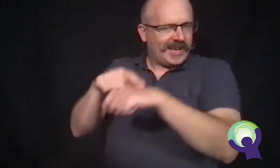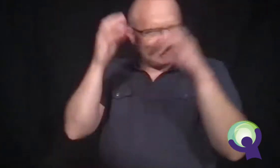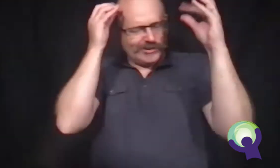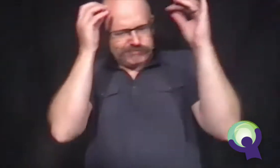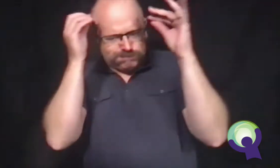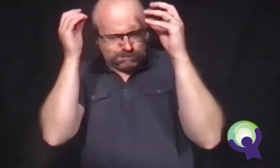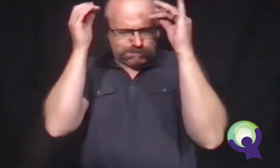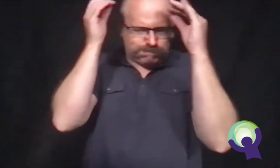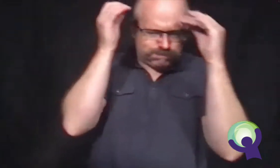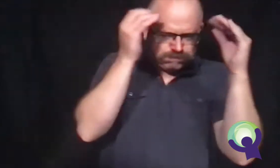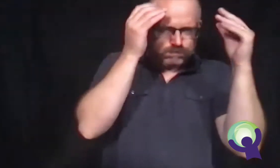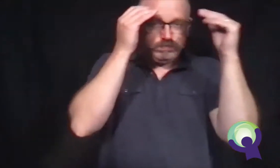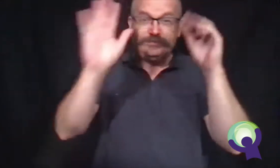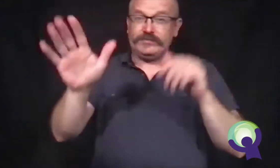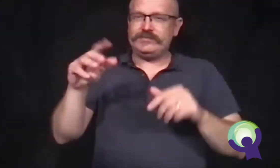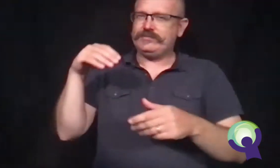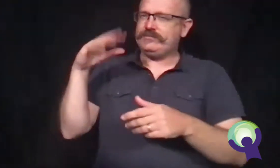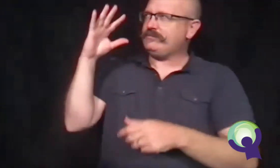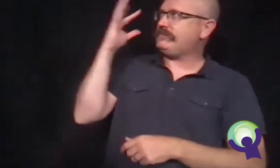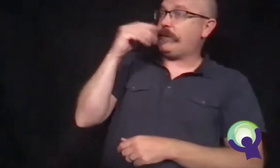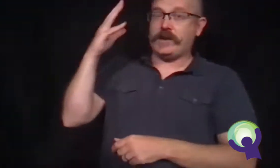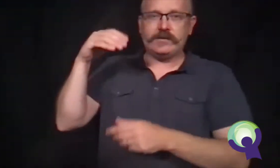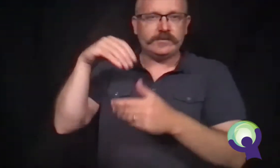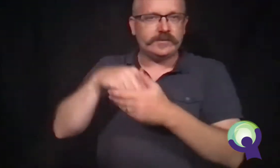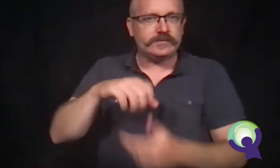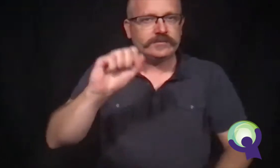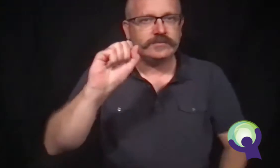He'd been thinking about it for a long time.